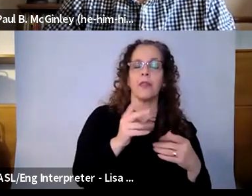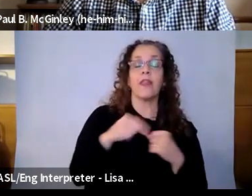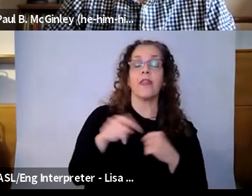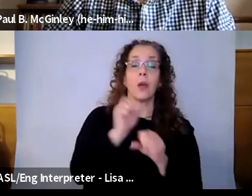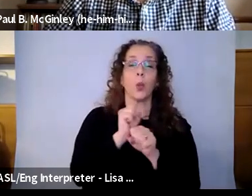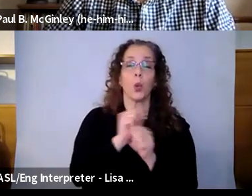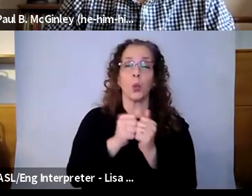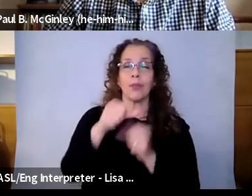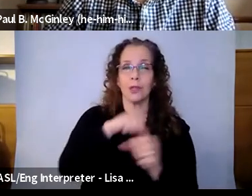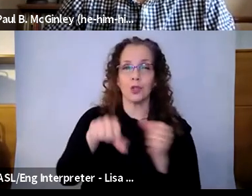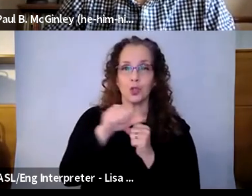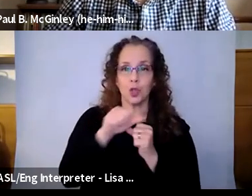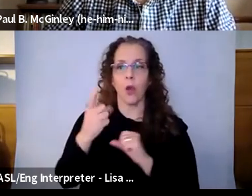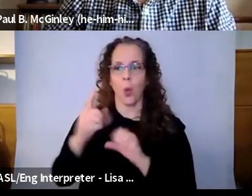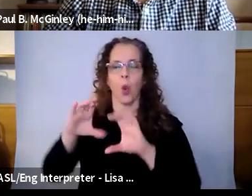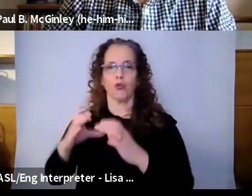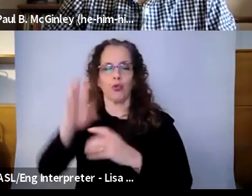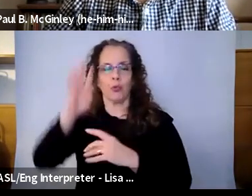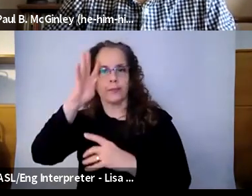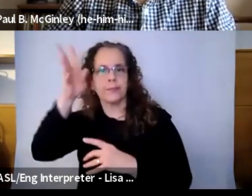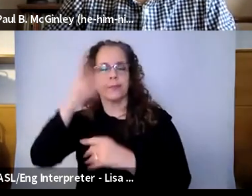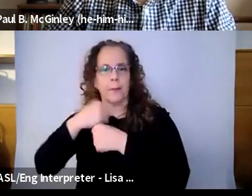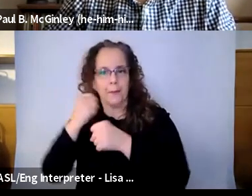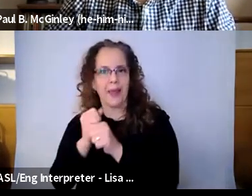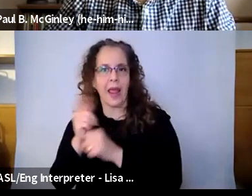they're organizing it around Black Lives Matter this year.